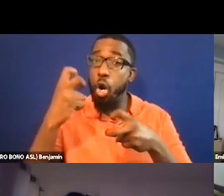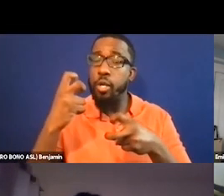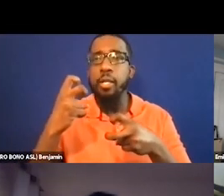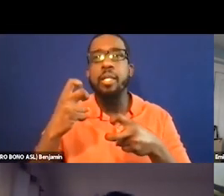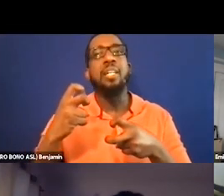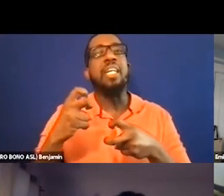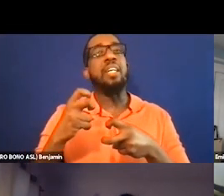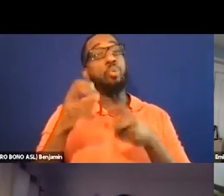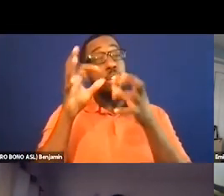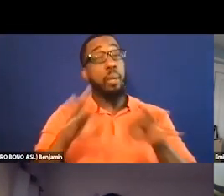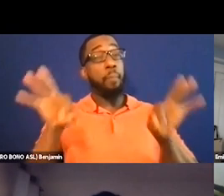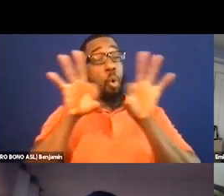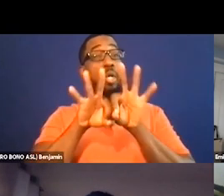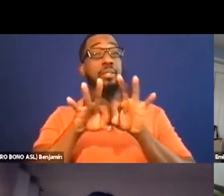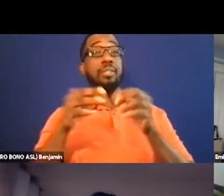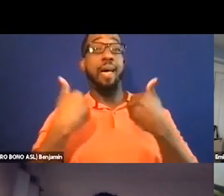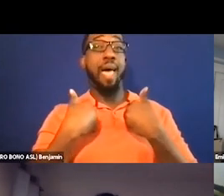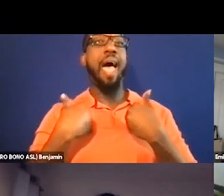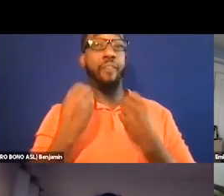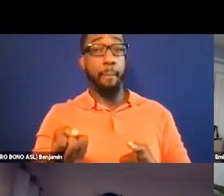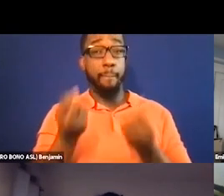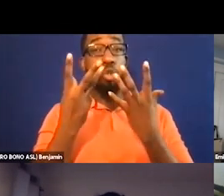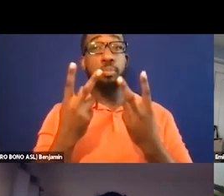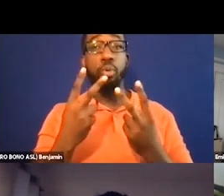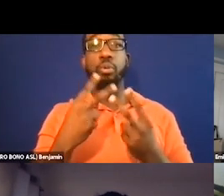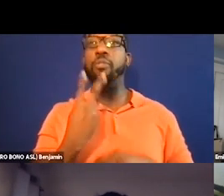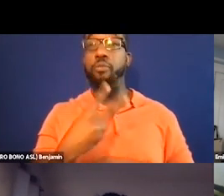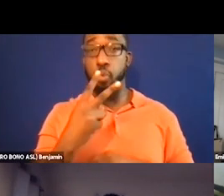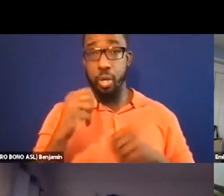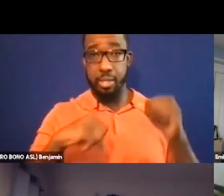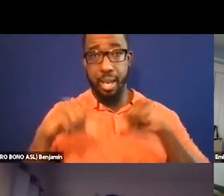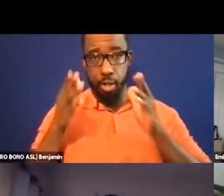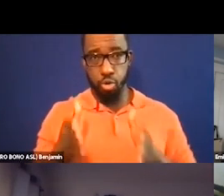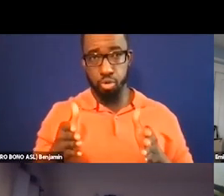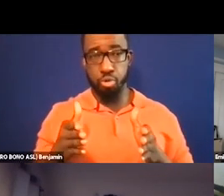actors. We have had films accepted to the festival that they do